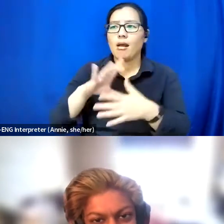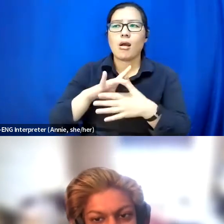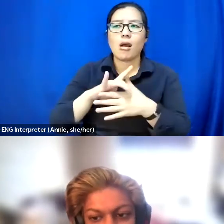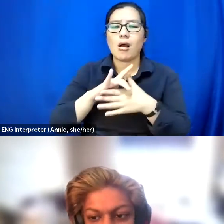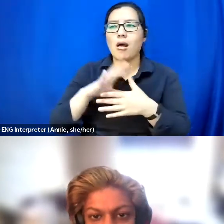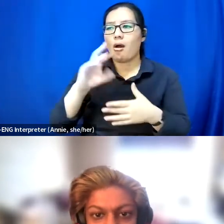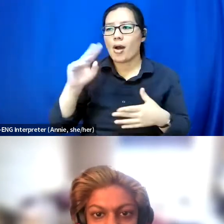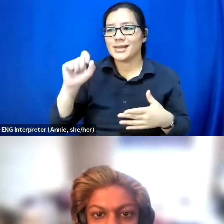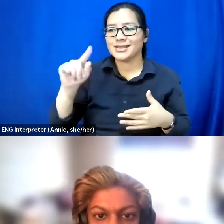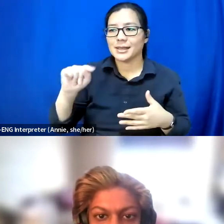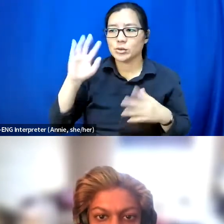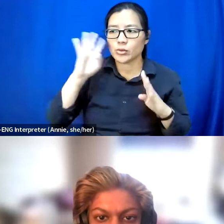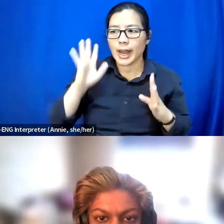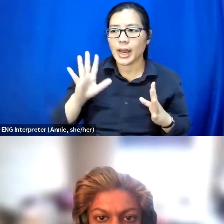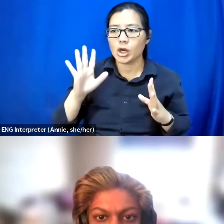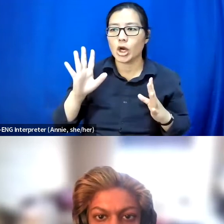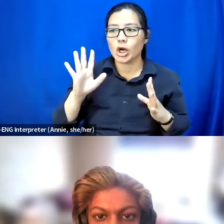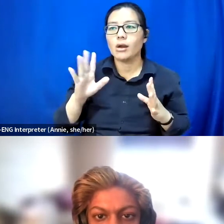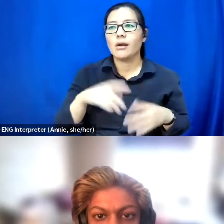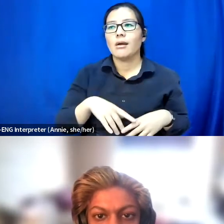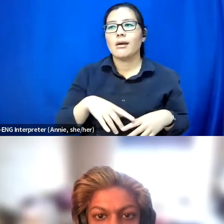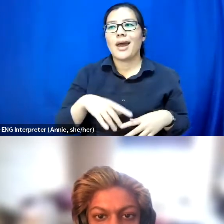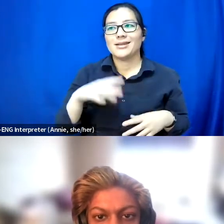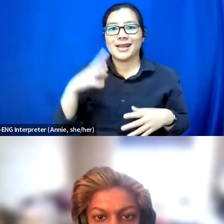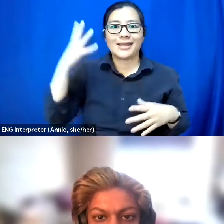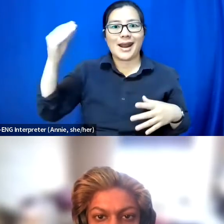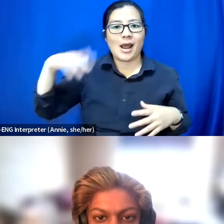They fear IRL events being ableist and especially in time of COVID,